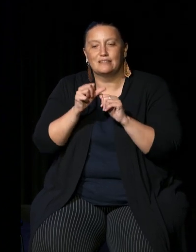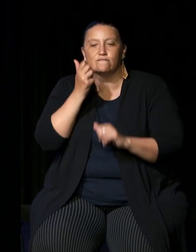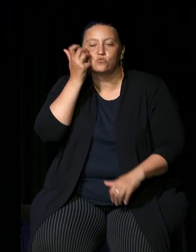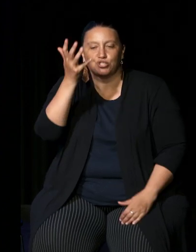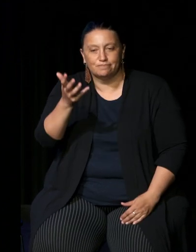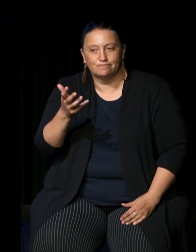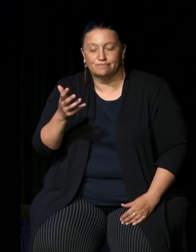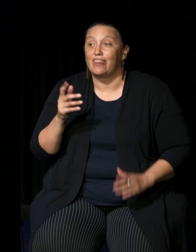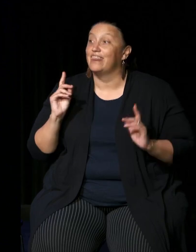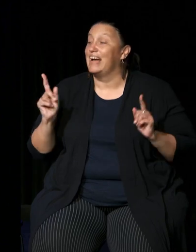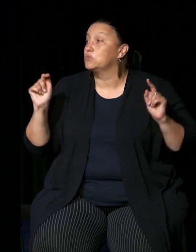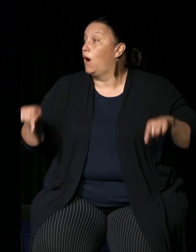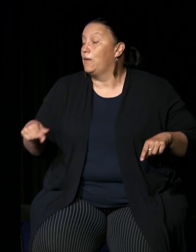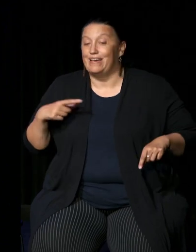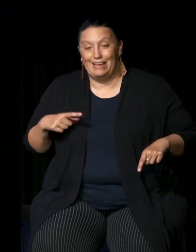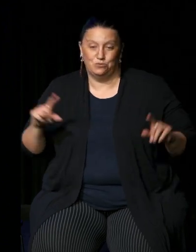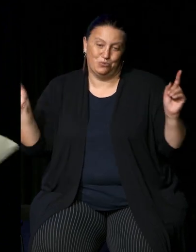and that's what we're doing here today.